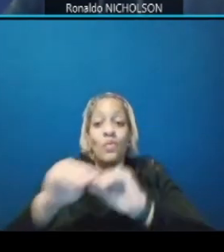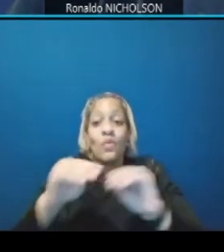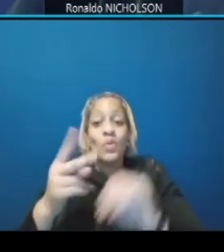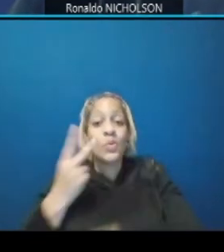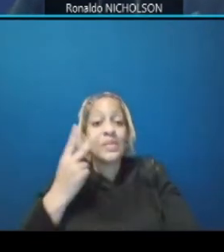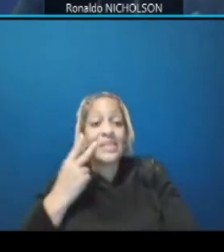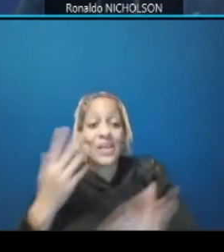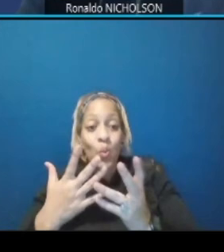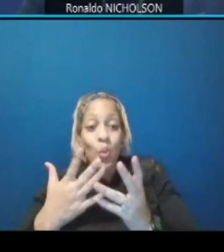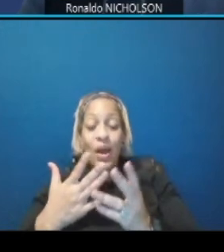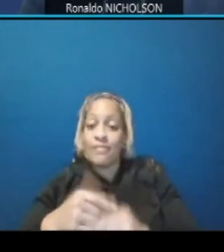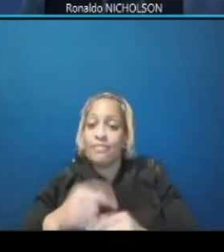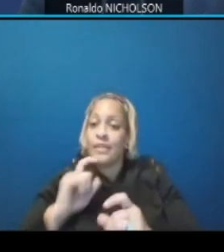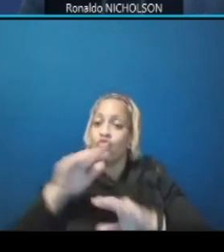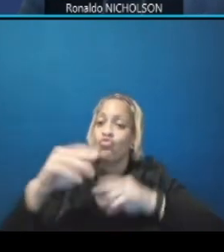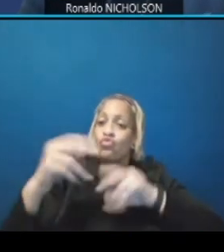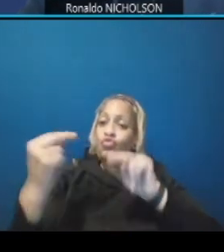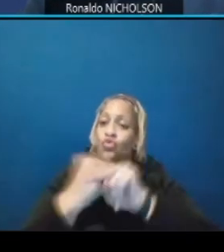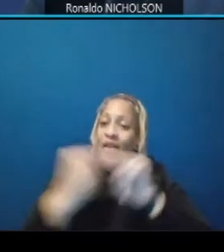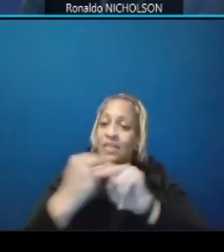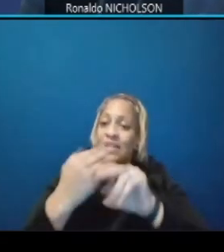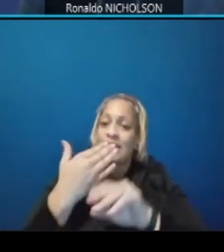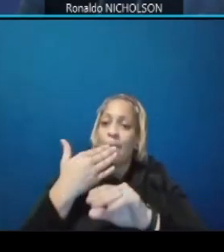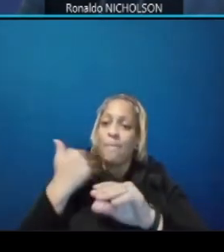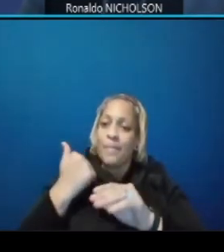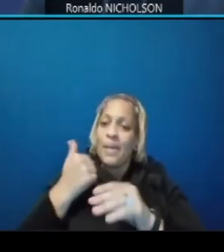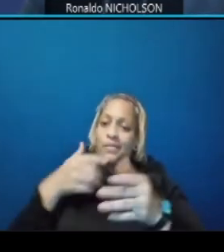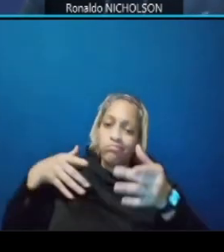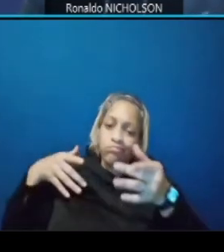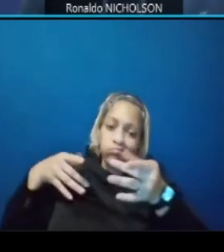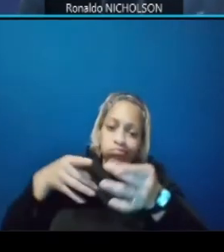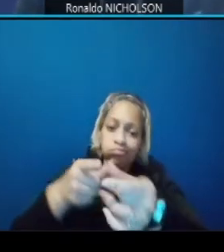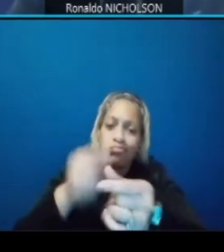better distributed throughout the community to address the reoccurring